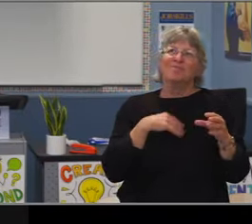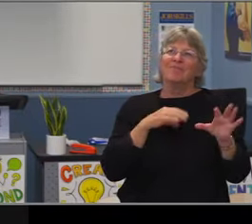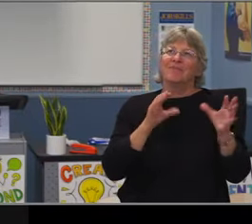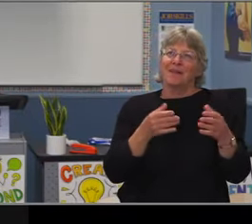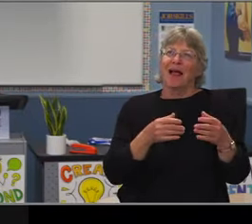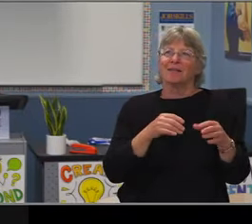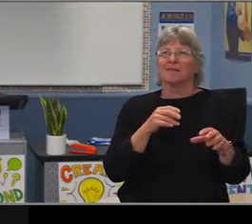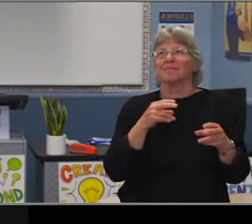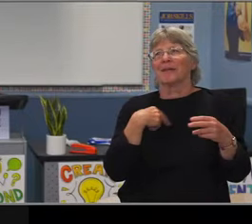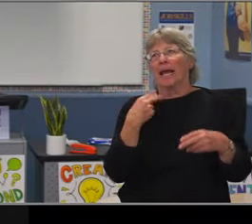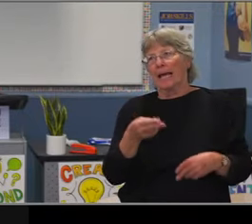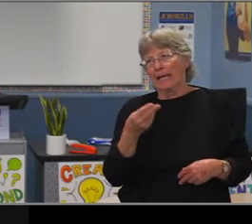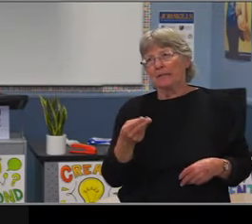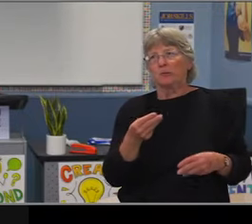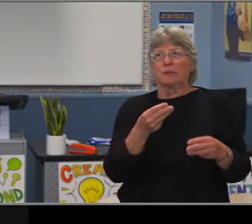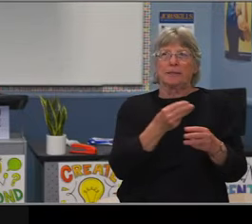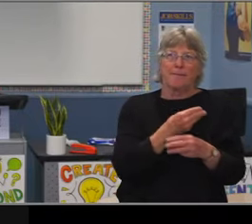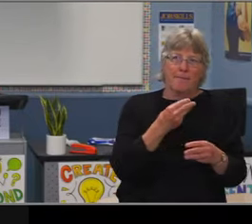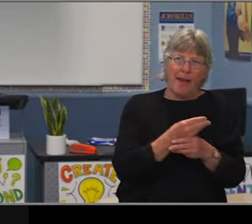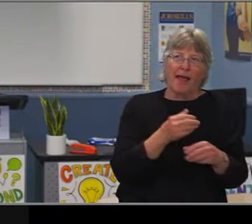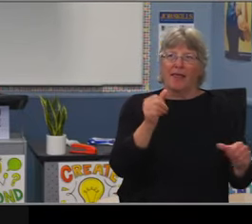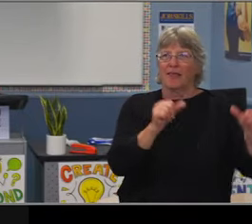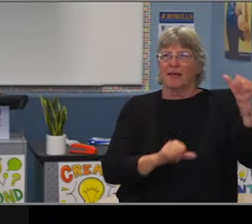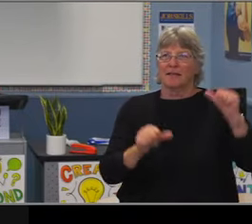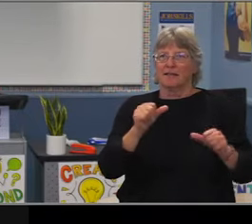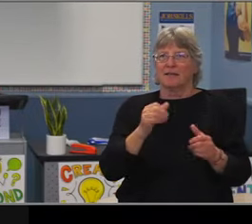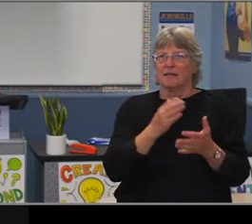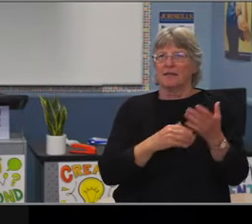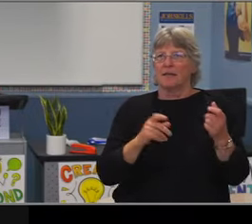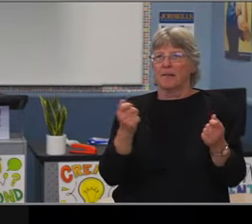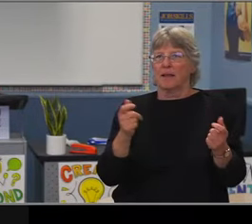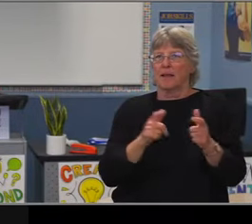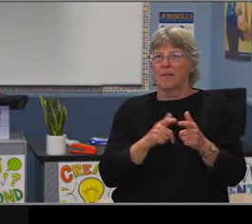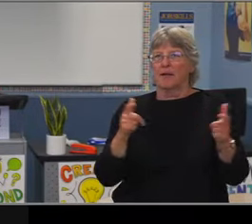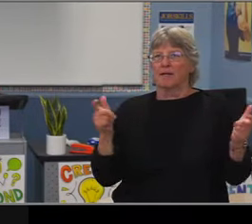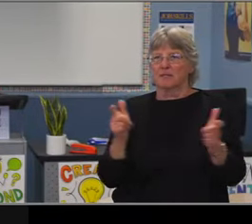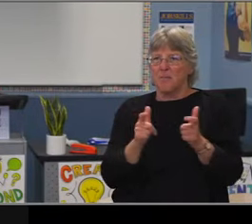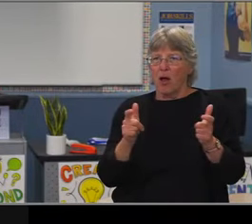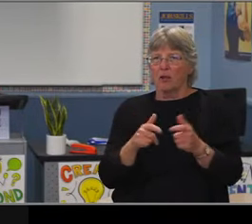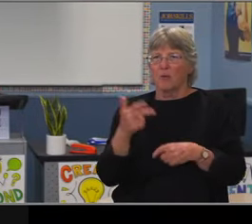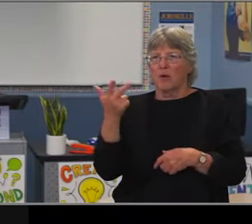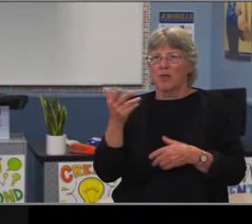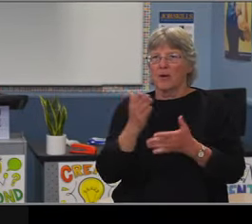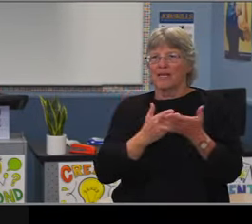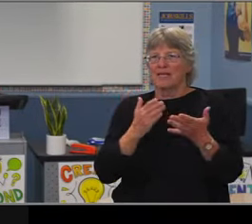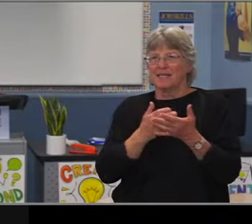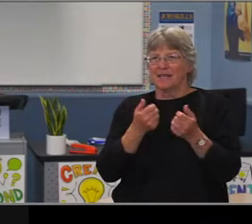So we have some key programs that are highly competitive within the school choice process. And then some that are less competitive.